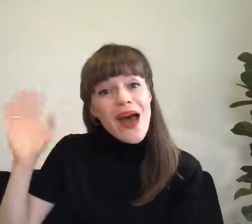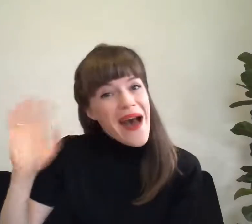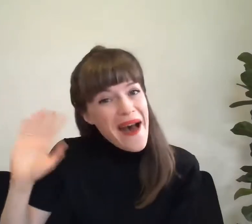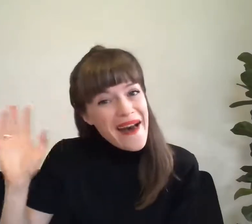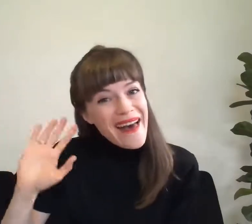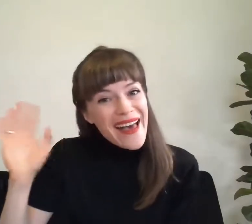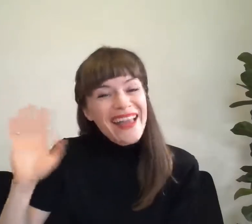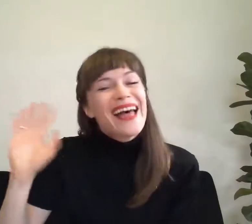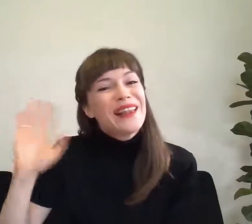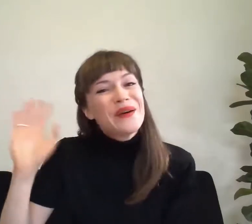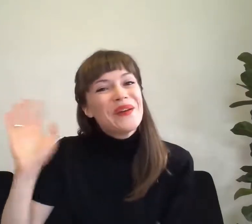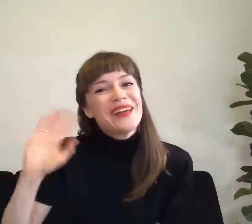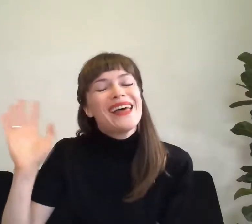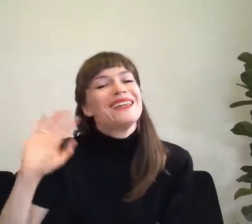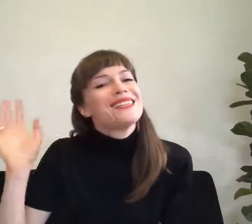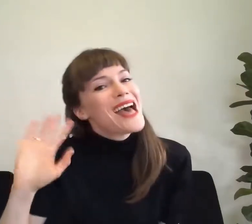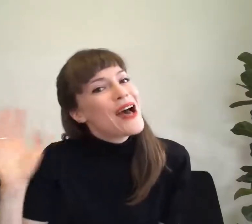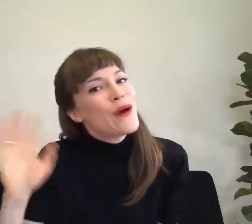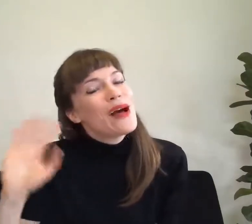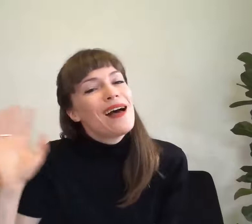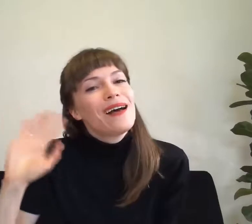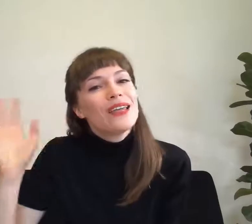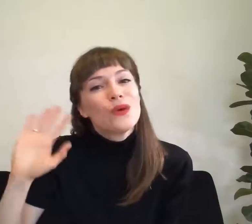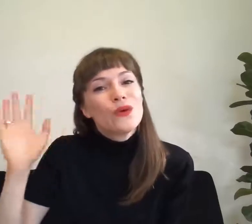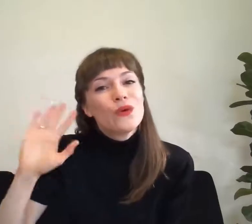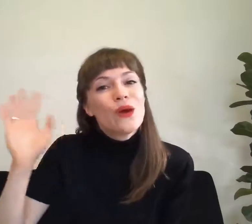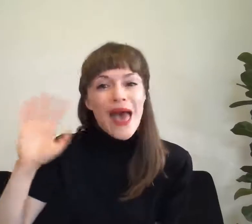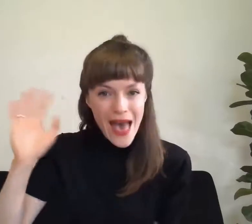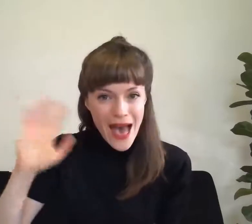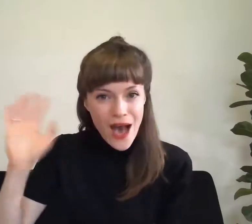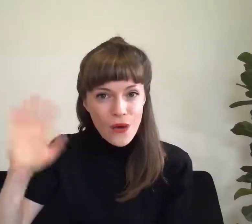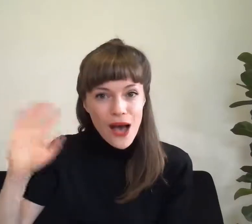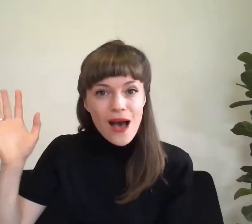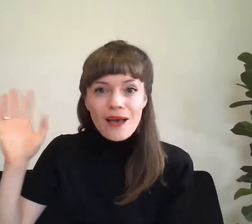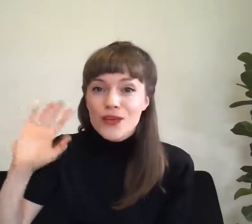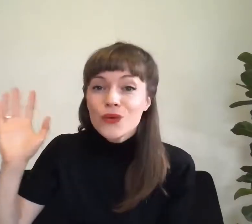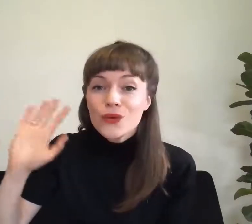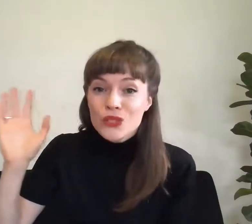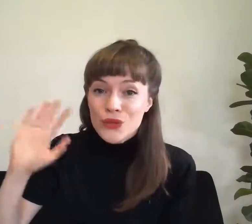Hi. Hello, and how are you? How are you today? We'll do that one more time.